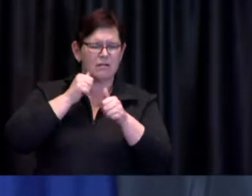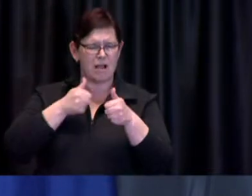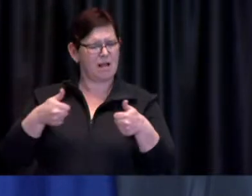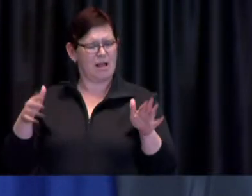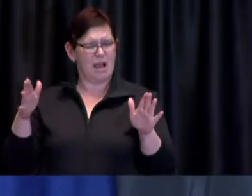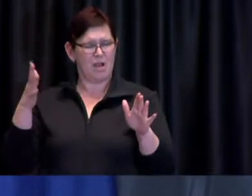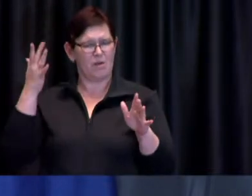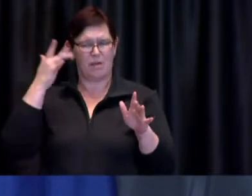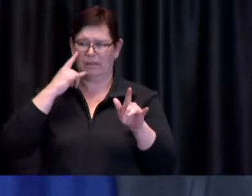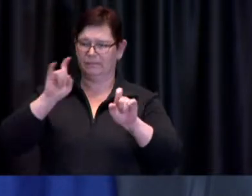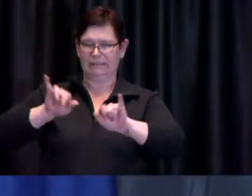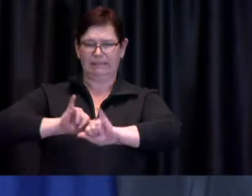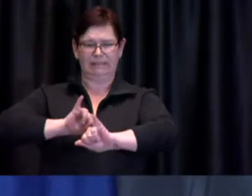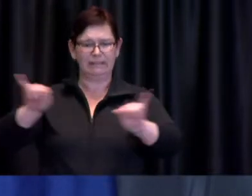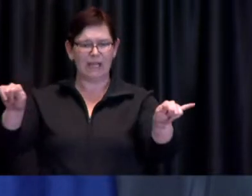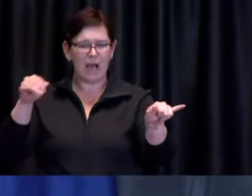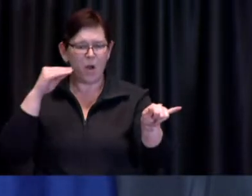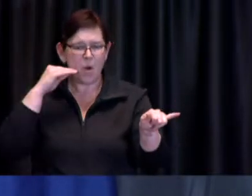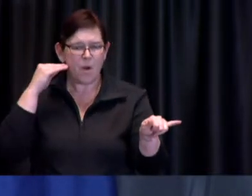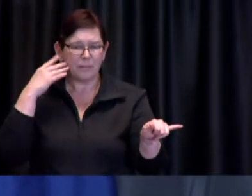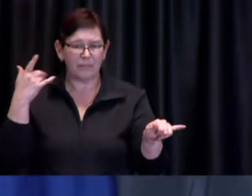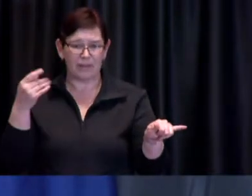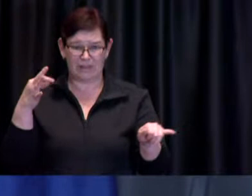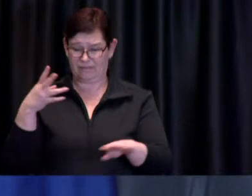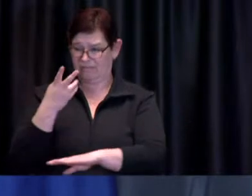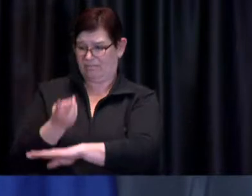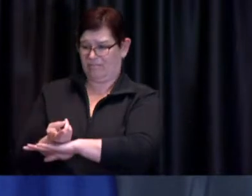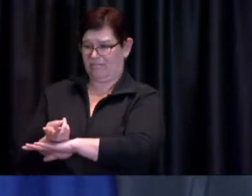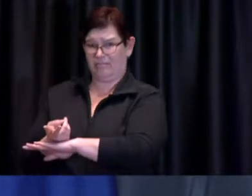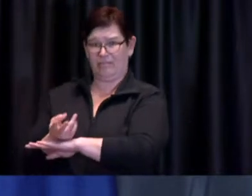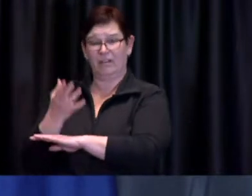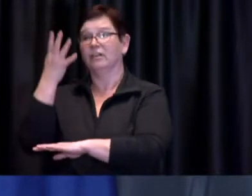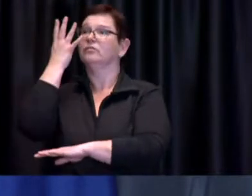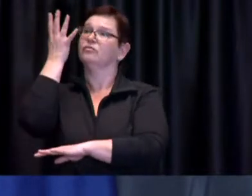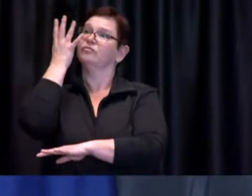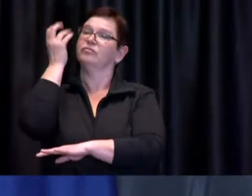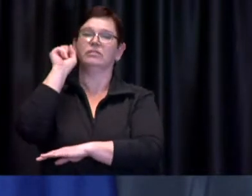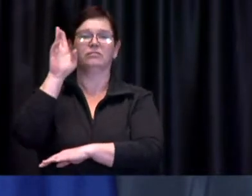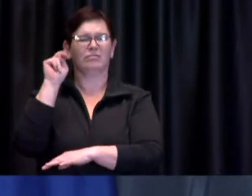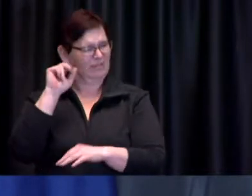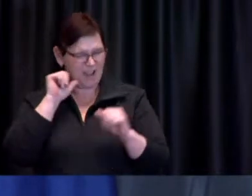as exercise so they attempted to enforce this several times at Breakwater Park on April 8th